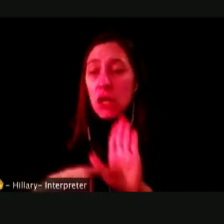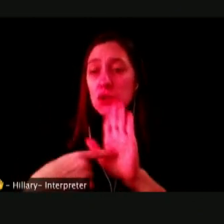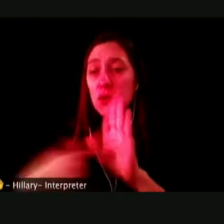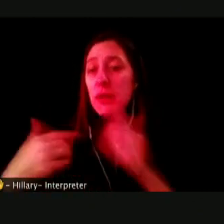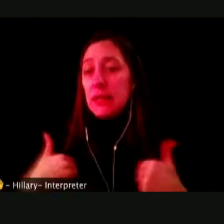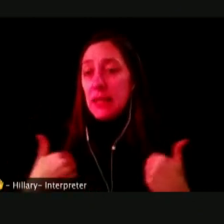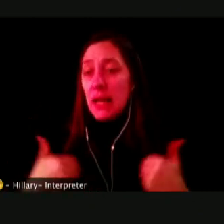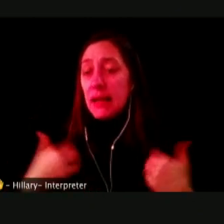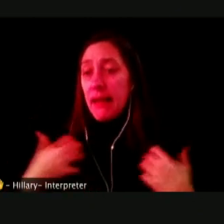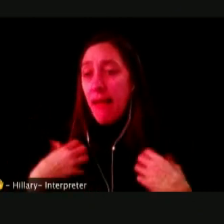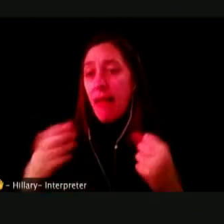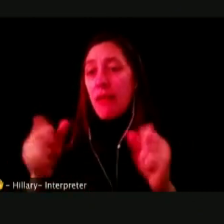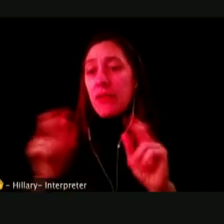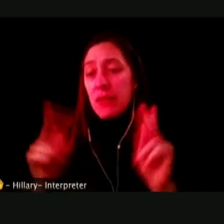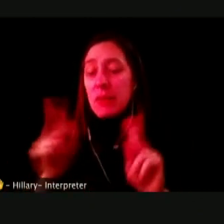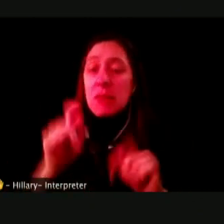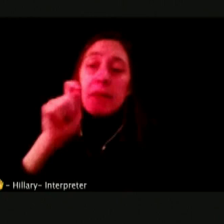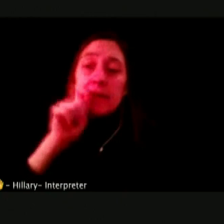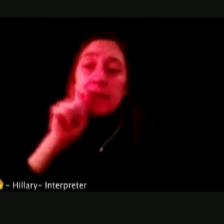JUST LIKE THE ADVERTISEMENT STRATEGY.